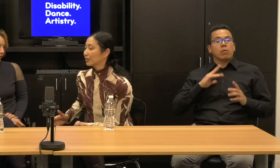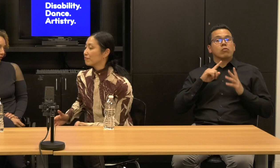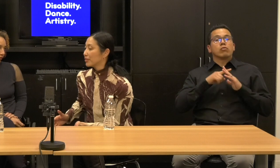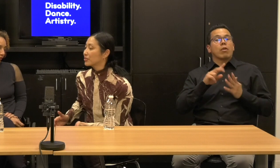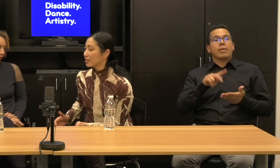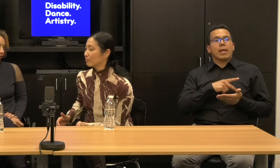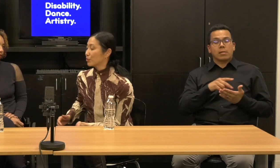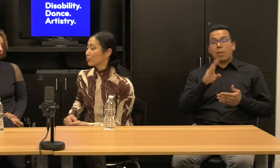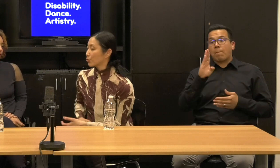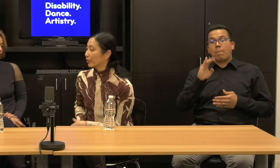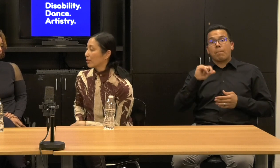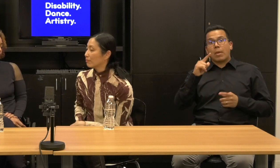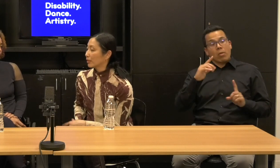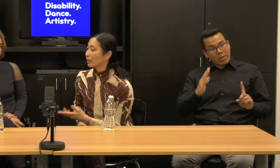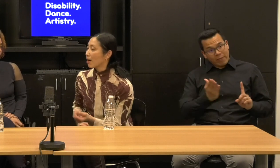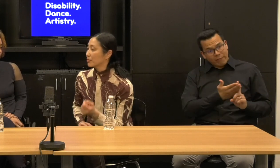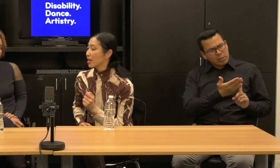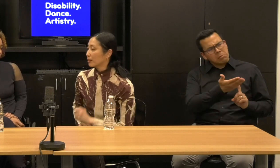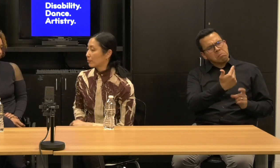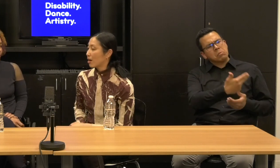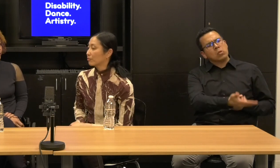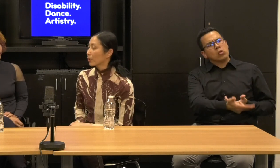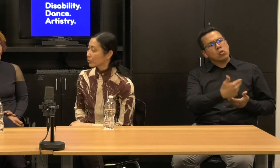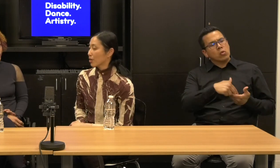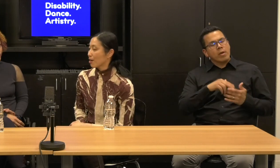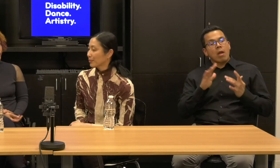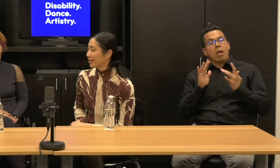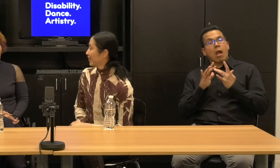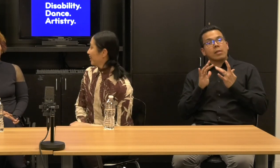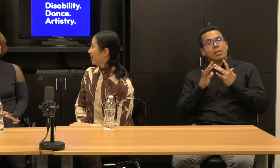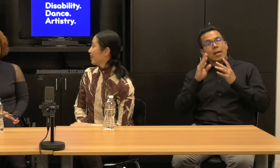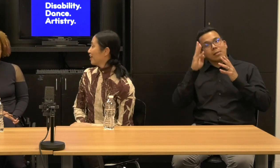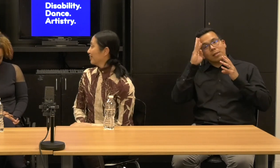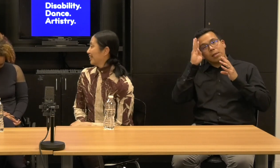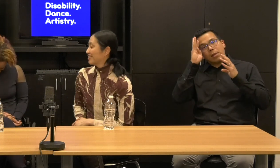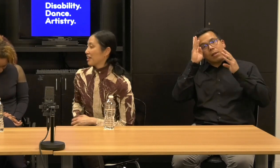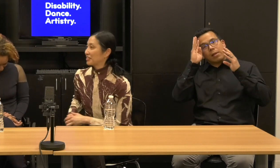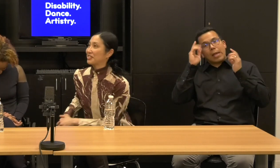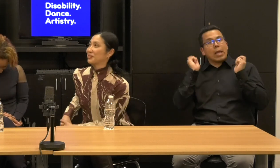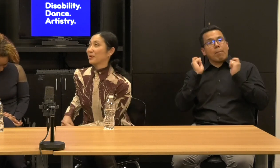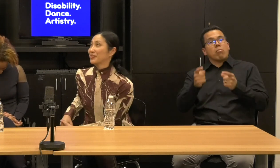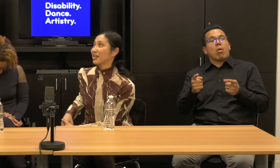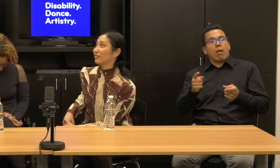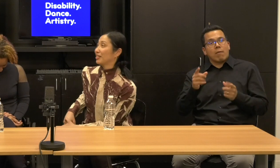bill convinced him to join him in a contact improv workshop. Nineteen what? Seventy two 73.